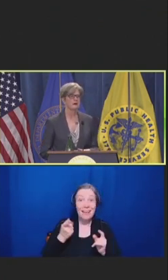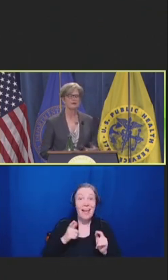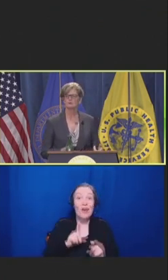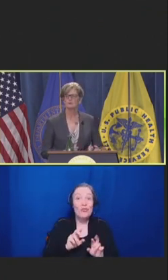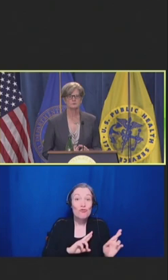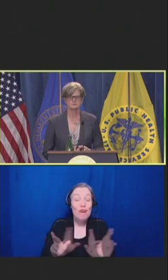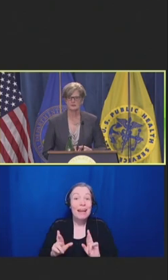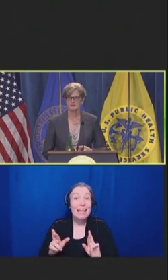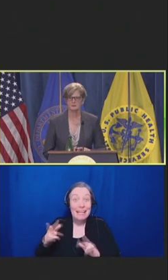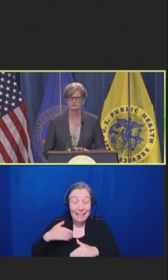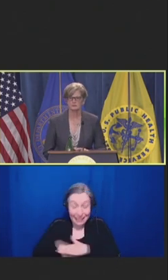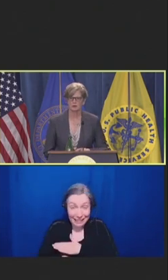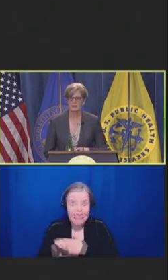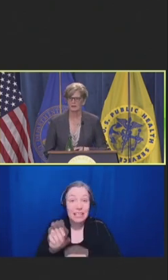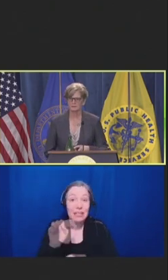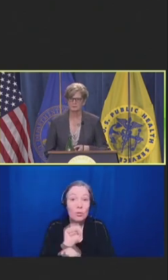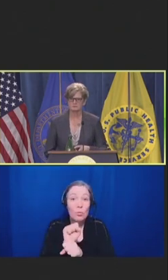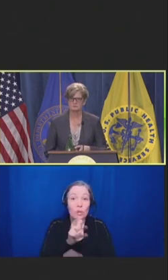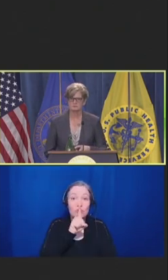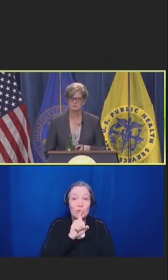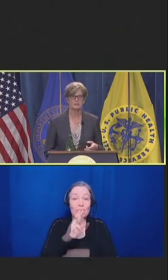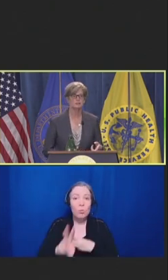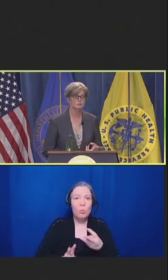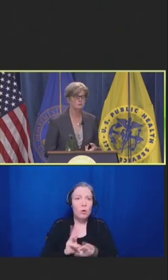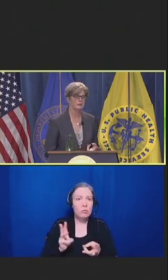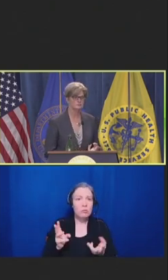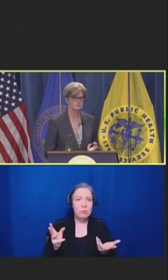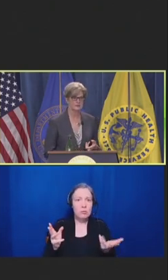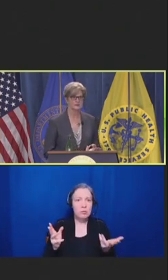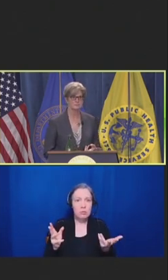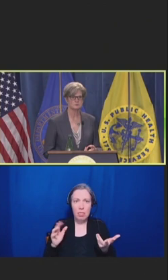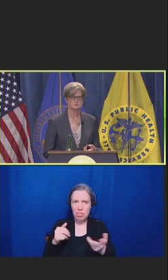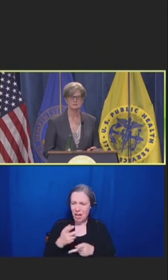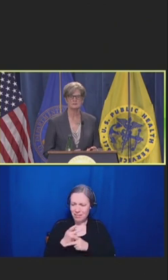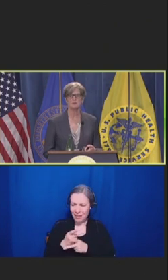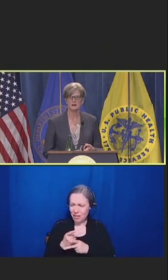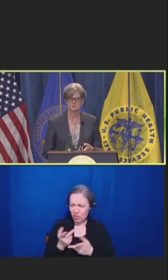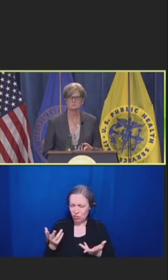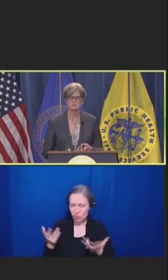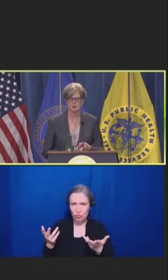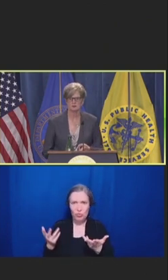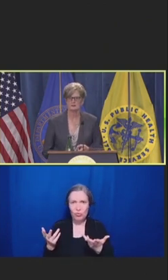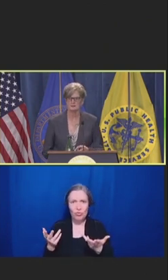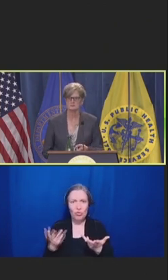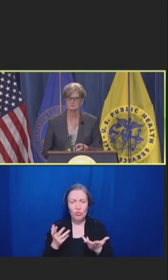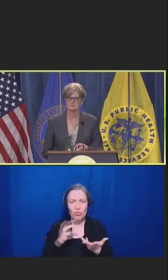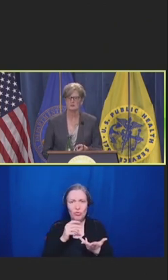I knew I was signing up for long hours. I knew I was signing up to see impossibly hard things.